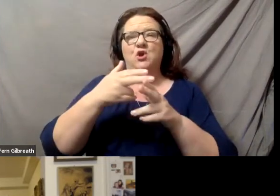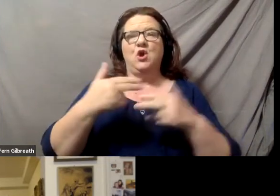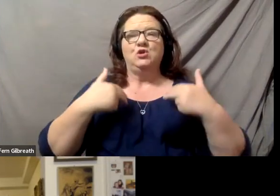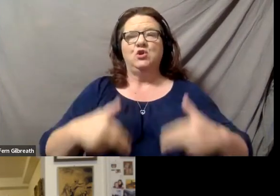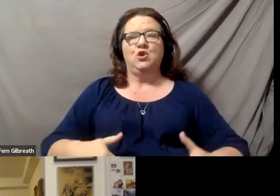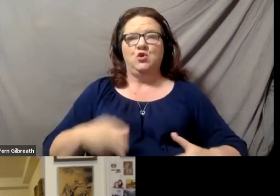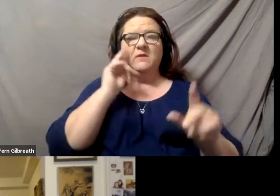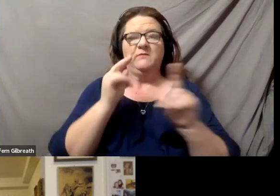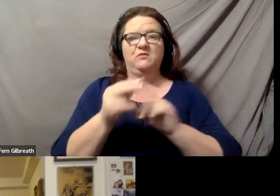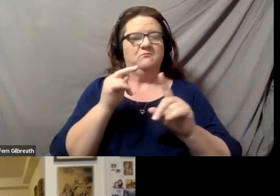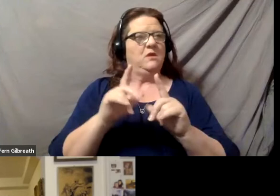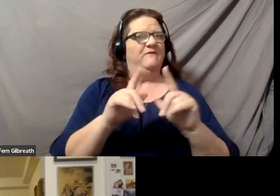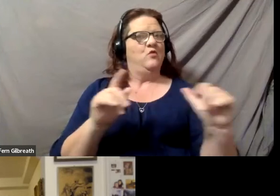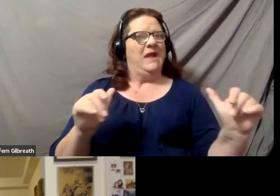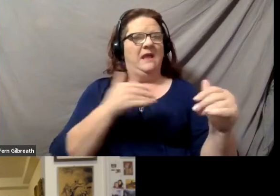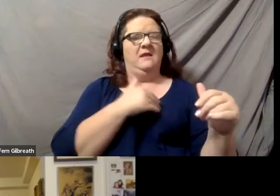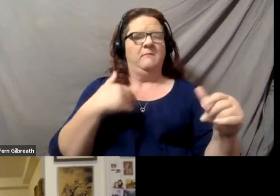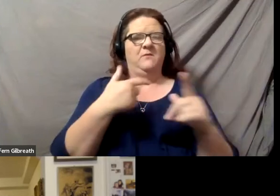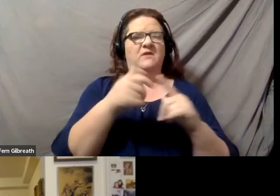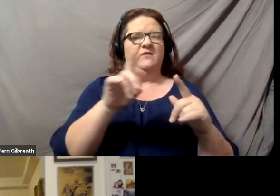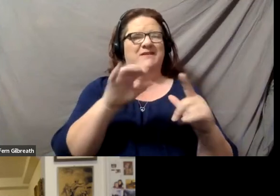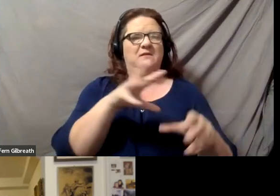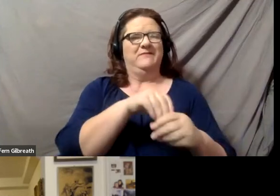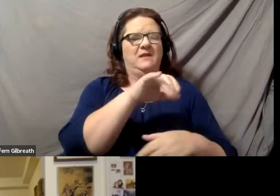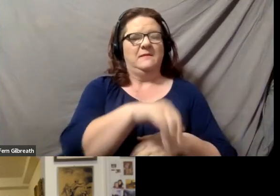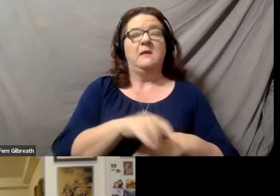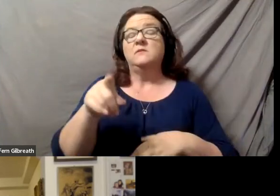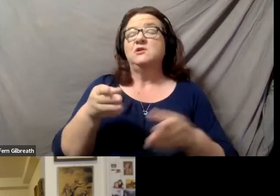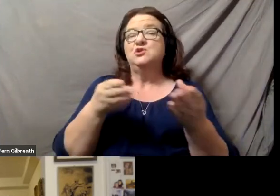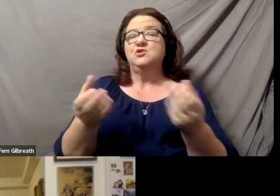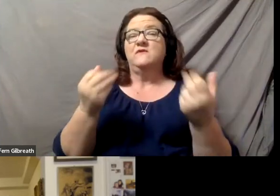of members from the disability community. Judy serves on a number of nonprofit boards,